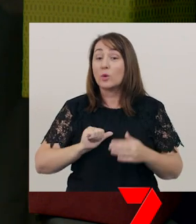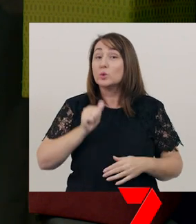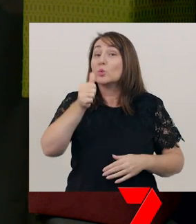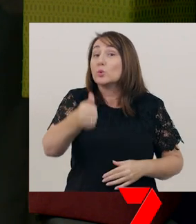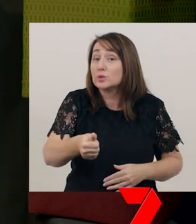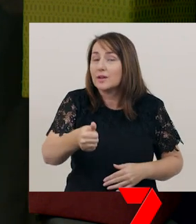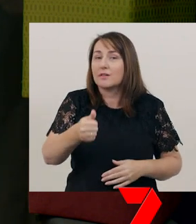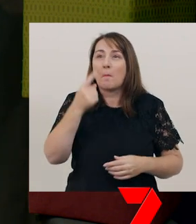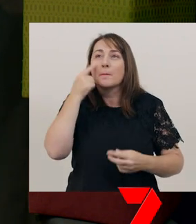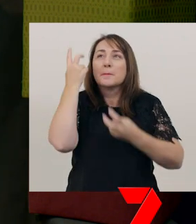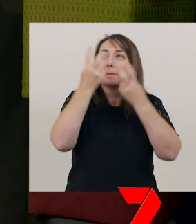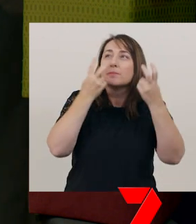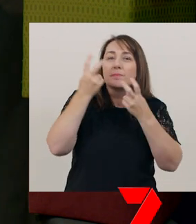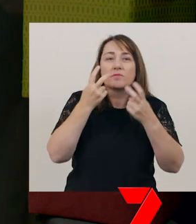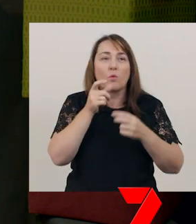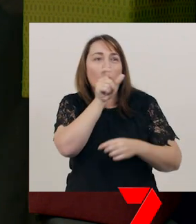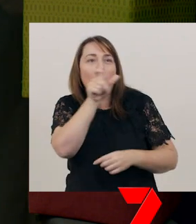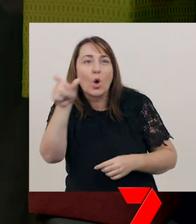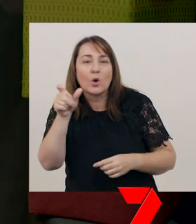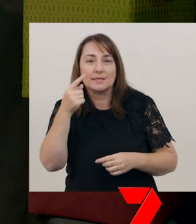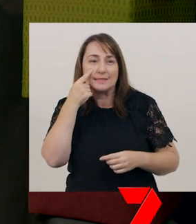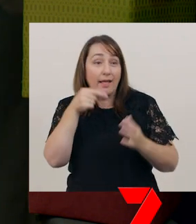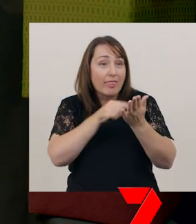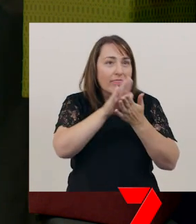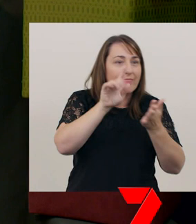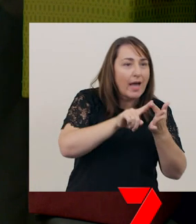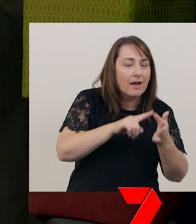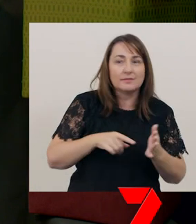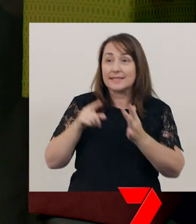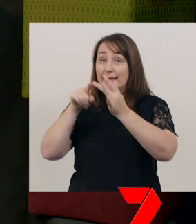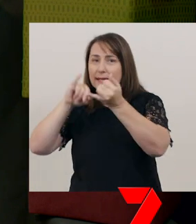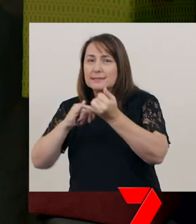Go on a word hunt and see if you can find high-frequency words like ‘is’ and ‘the’.